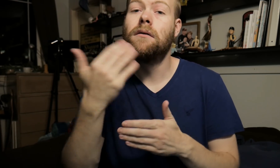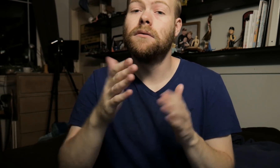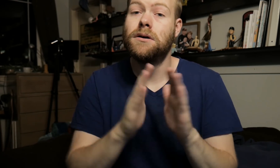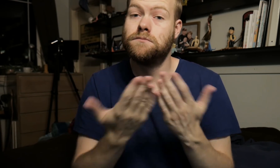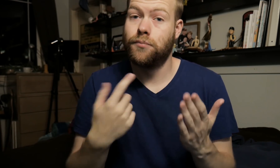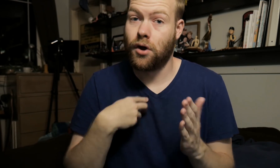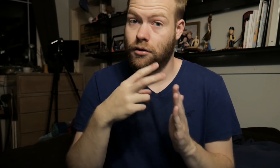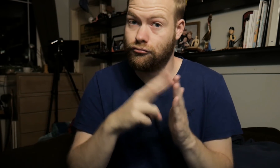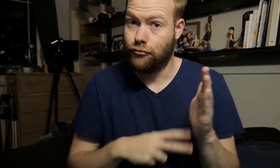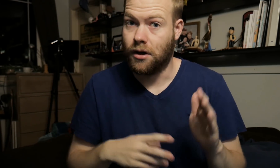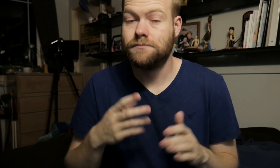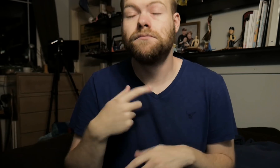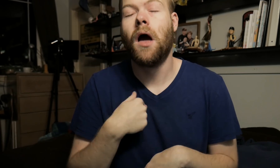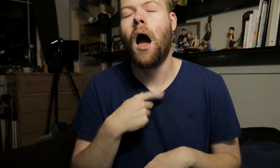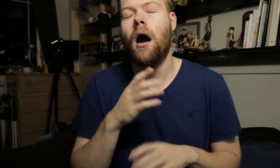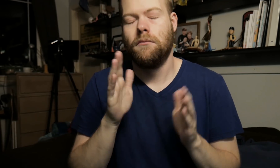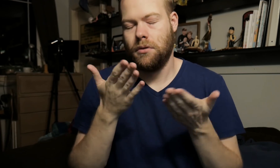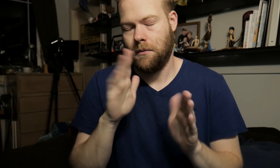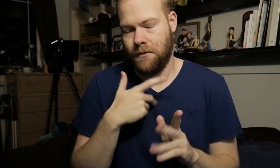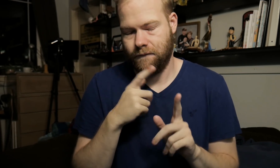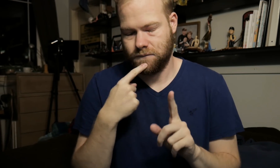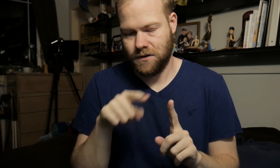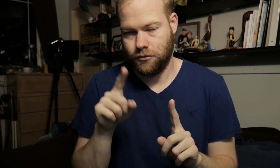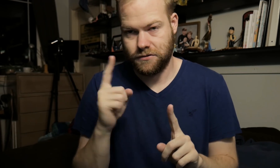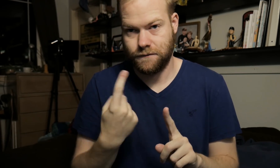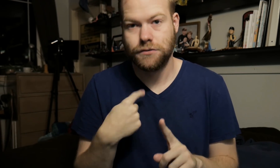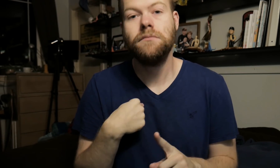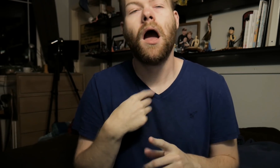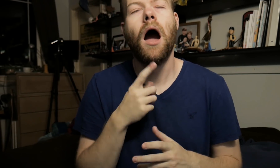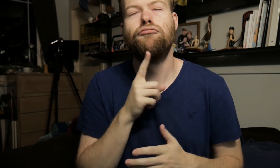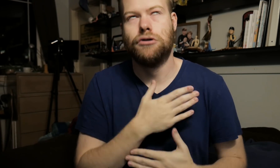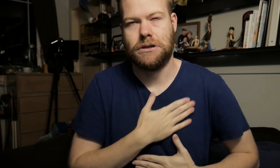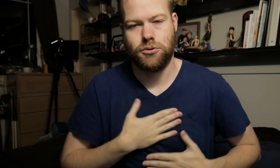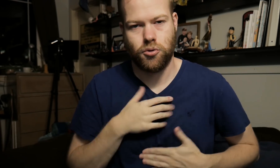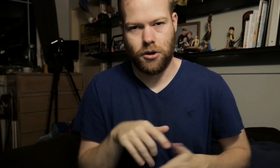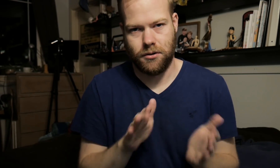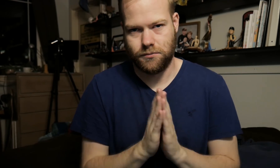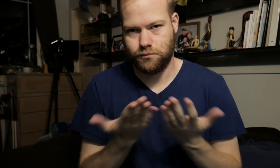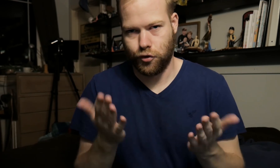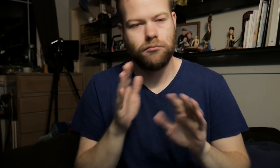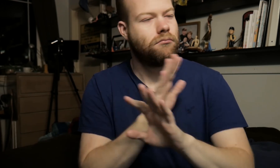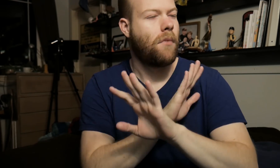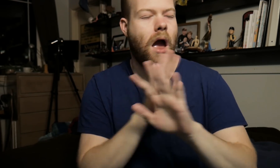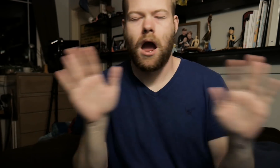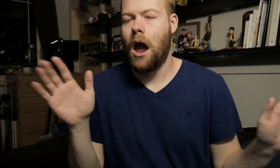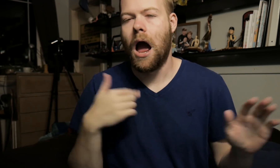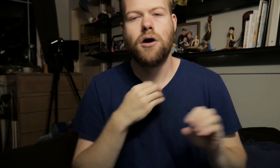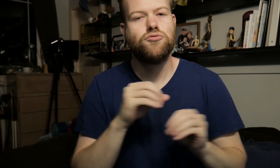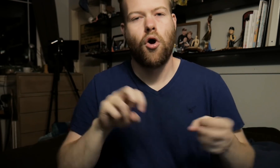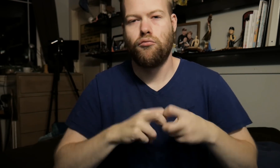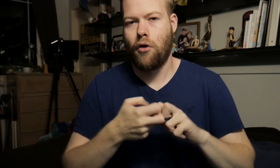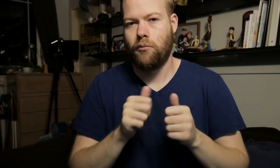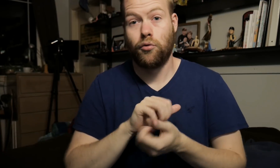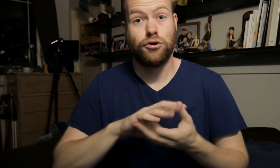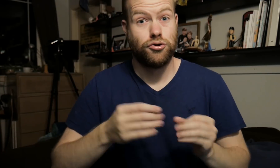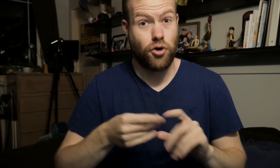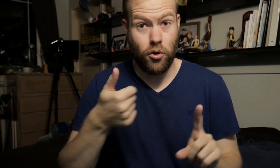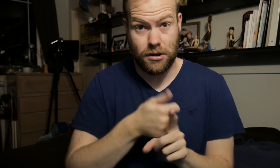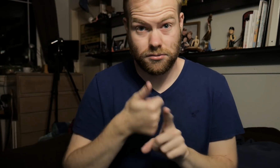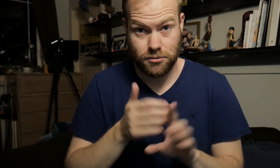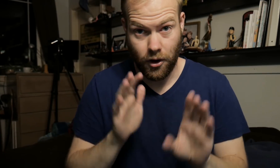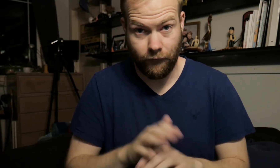Next book I read, let me tell you this first. I really enjoyed this book, I had no problems with the story itself.